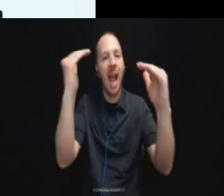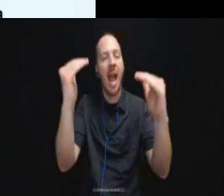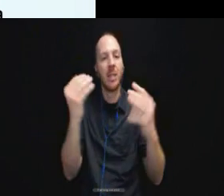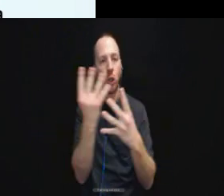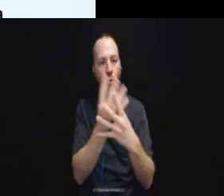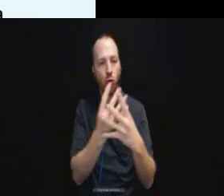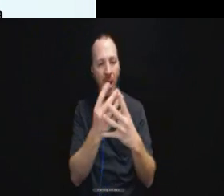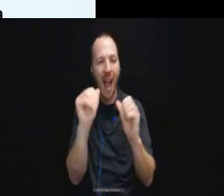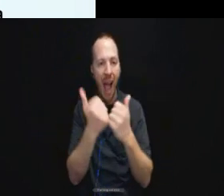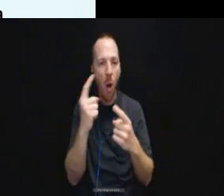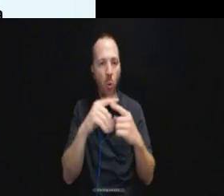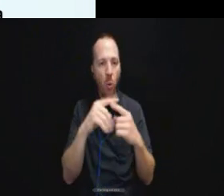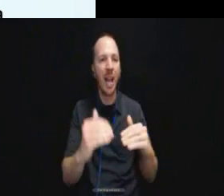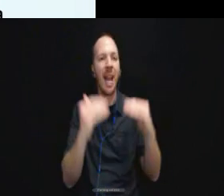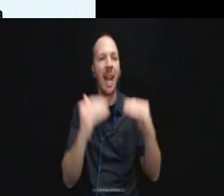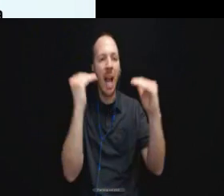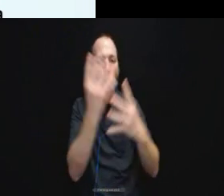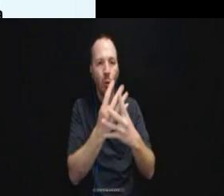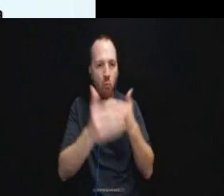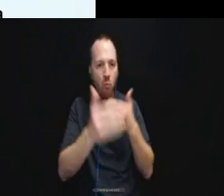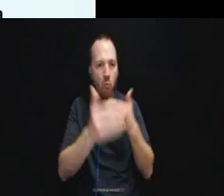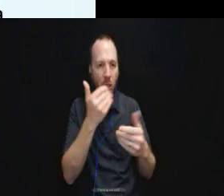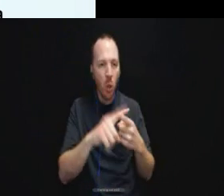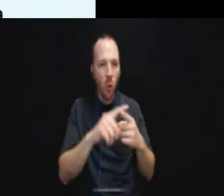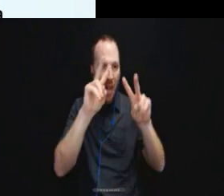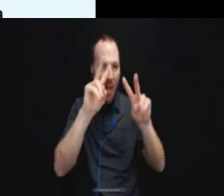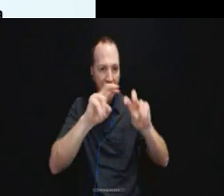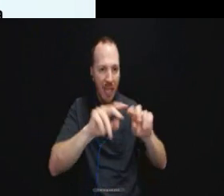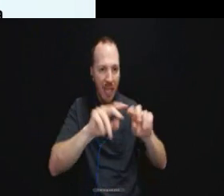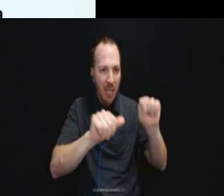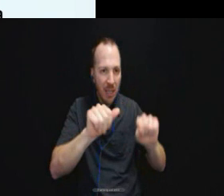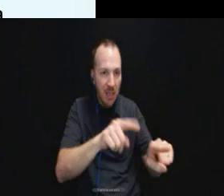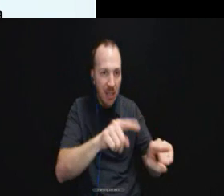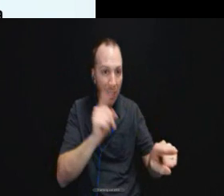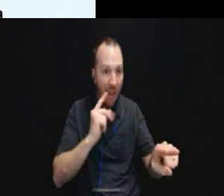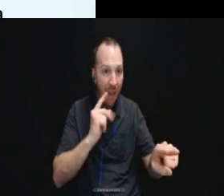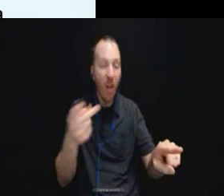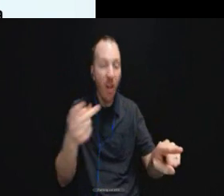process to first assess whether somebody is deaf or hard of hearing and then to use these